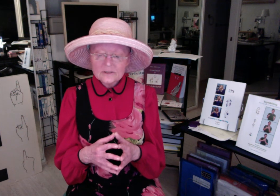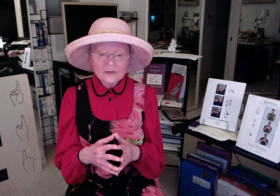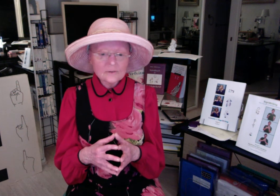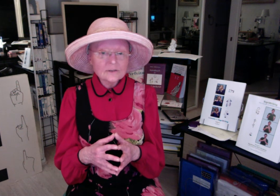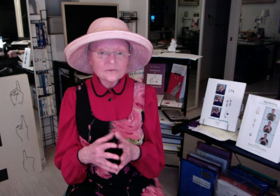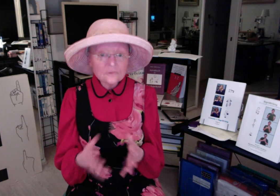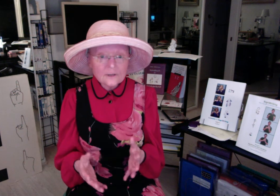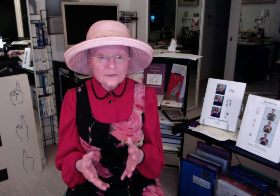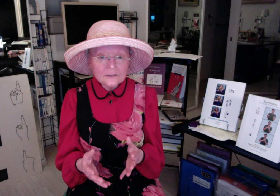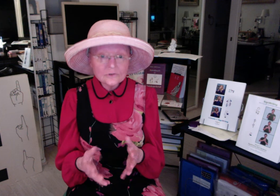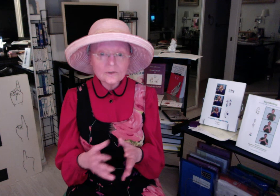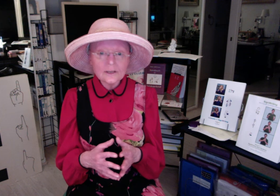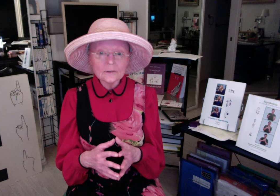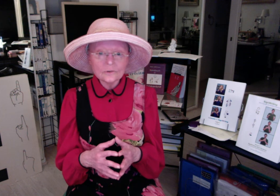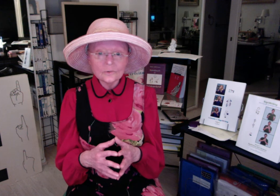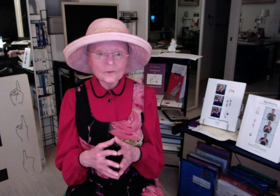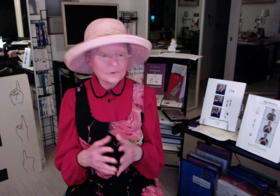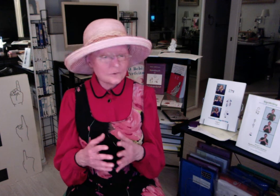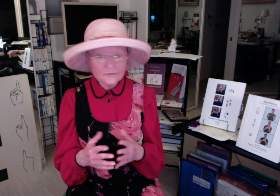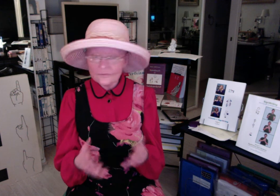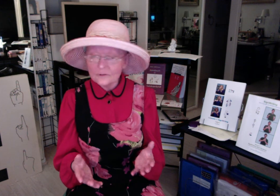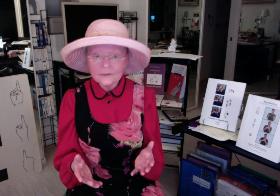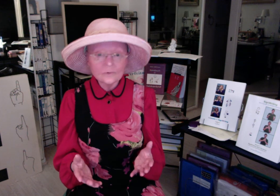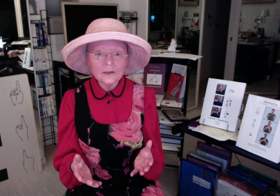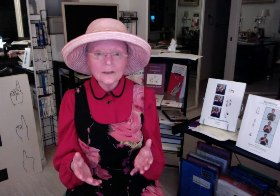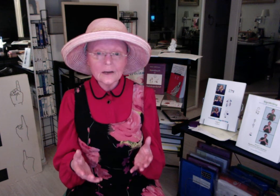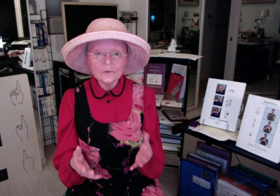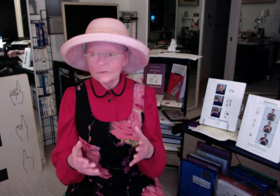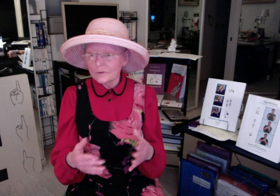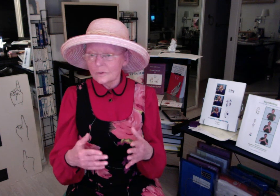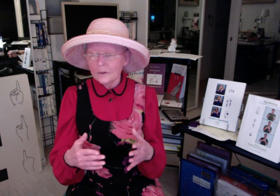SignWriting is free on the internet. You can use it freely right now. You can go up on